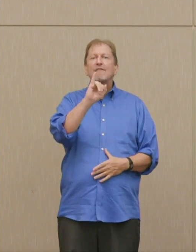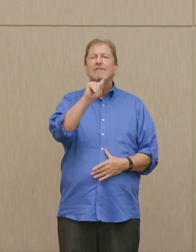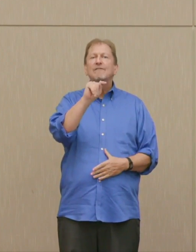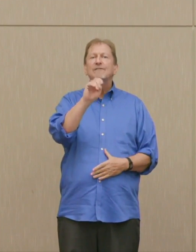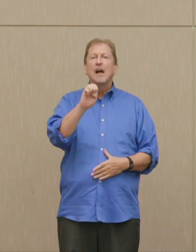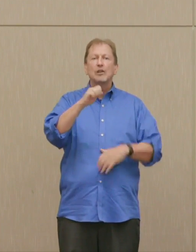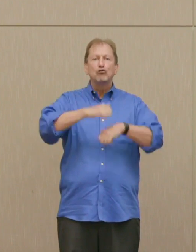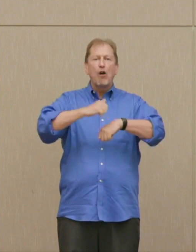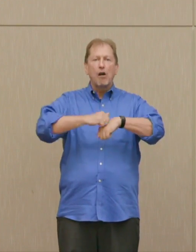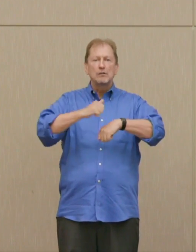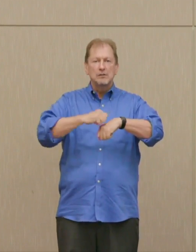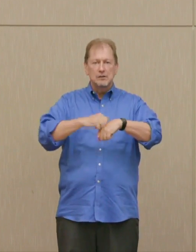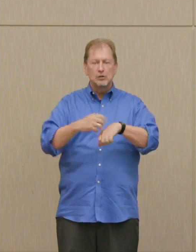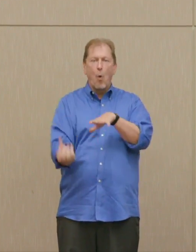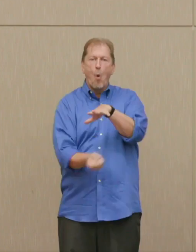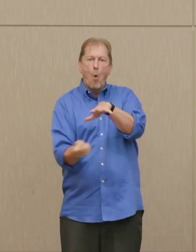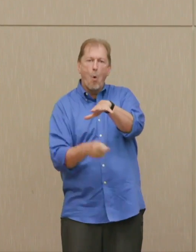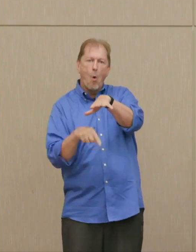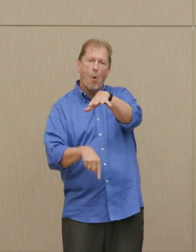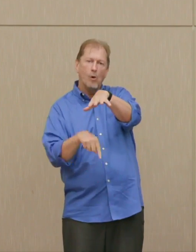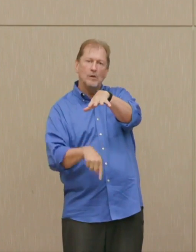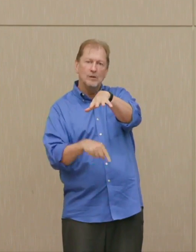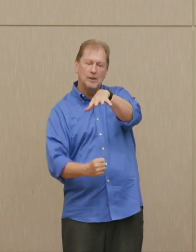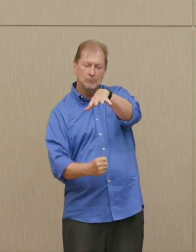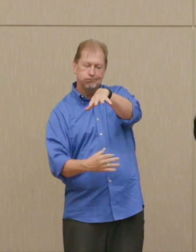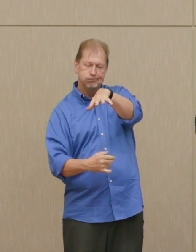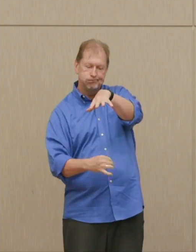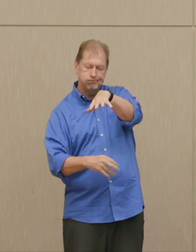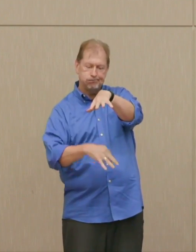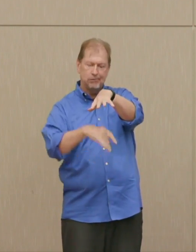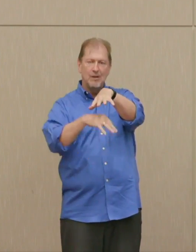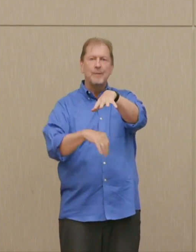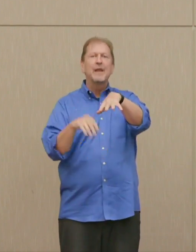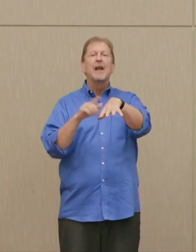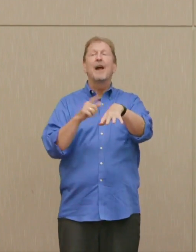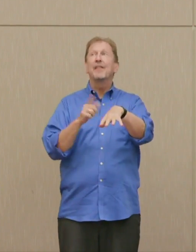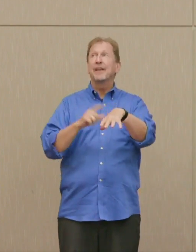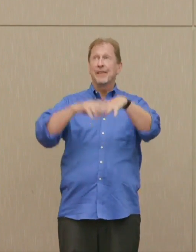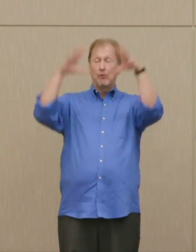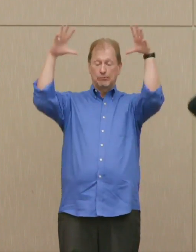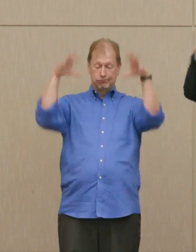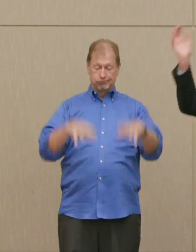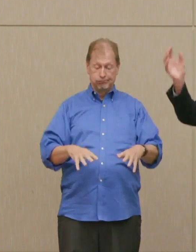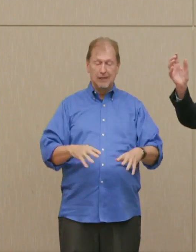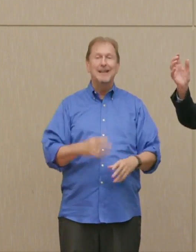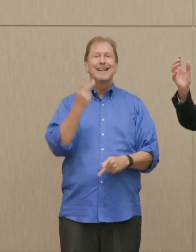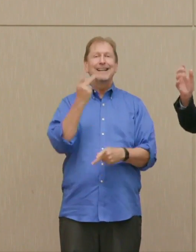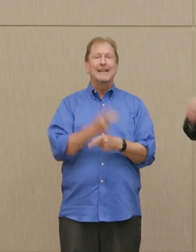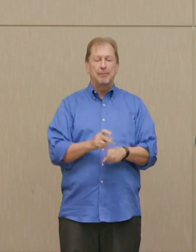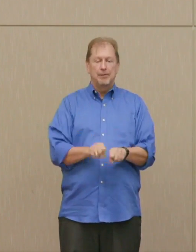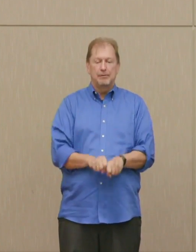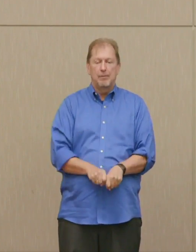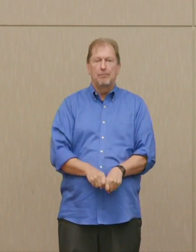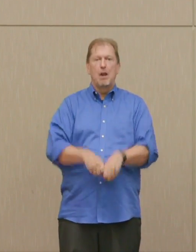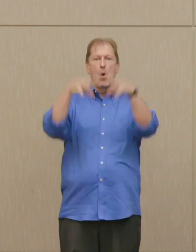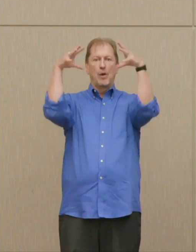also, if the thing was getting out of control, that would catch the neutrons and keep it from blowing up.